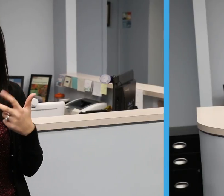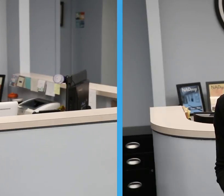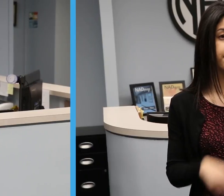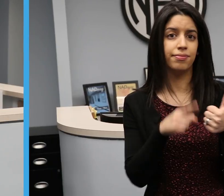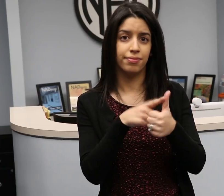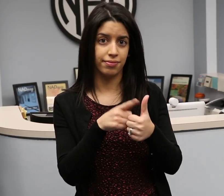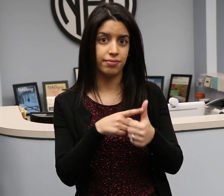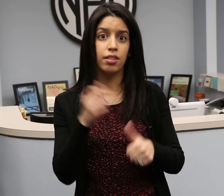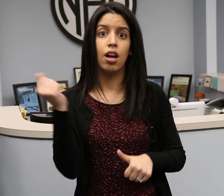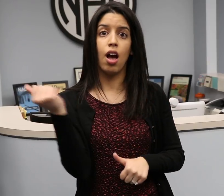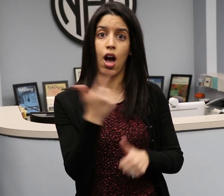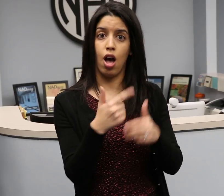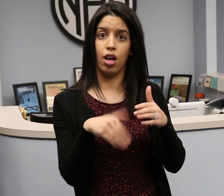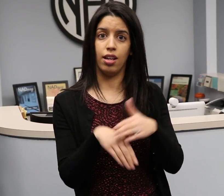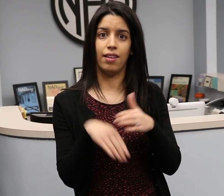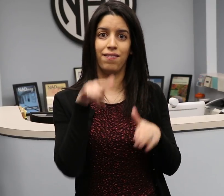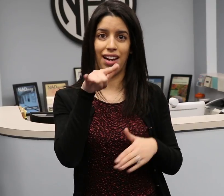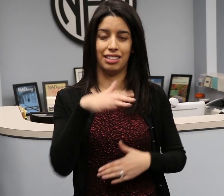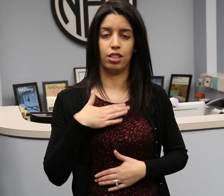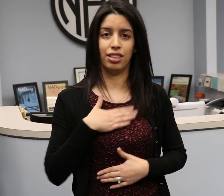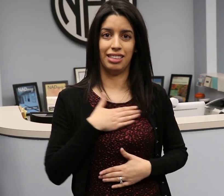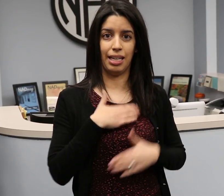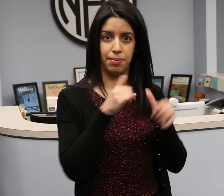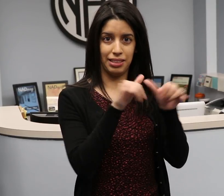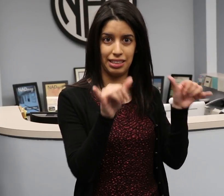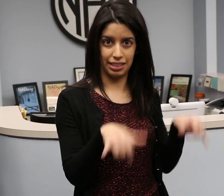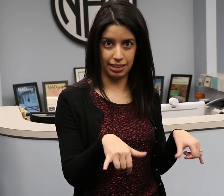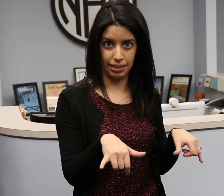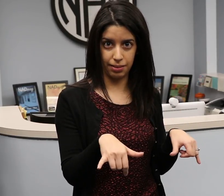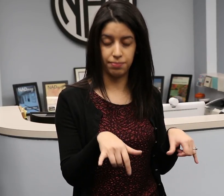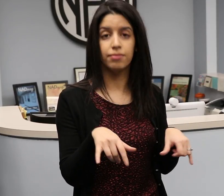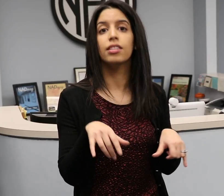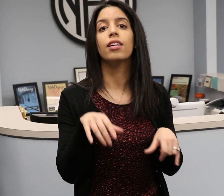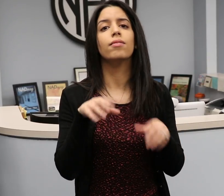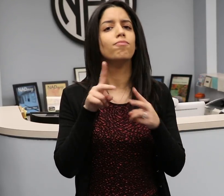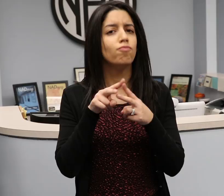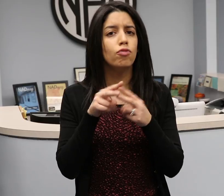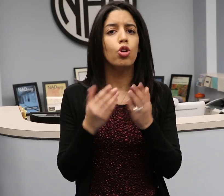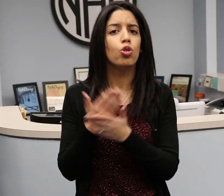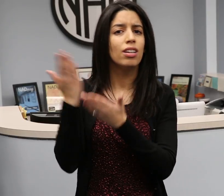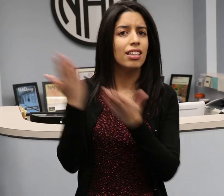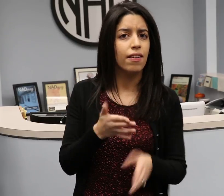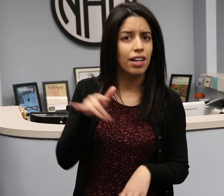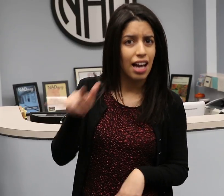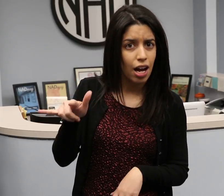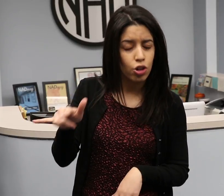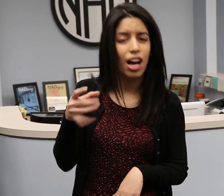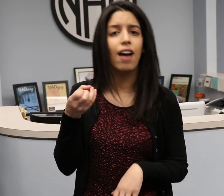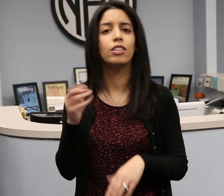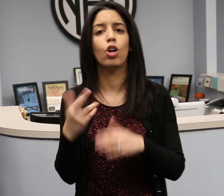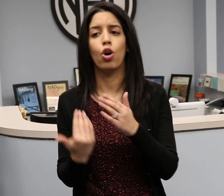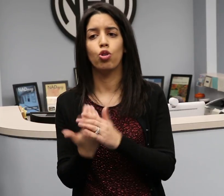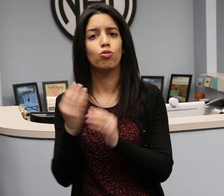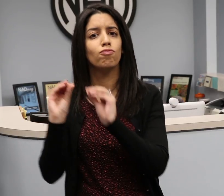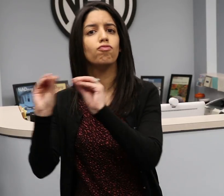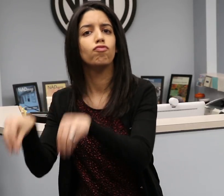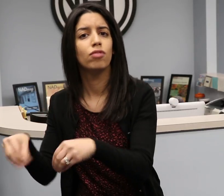• All new in-flight entertainment systems, whether on newly delivered aircraft or newly-installed on